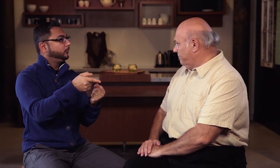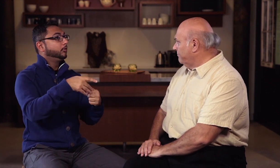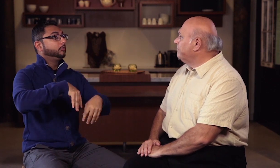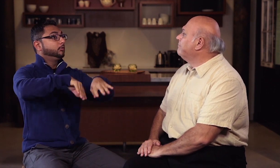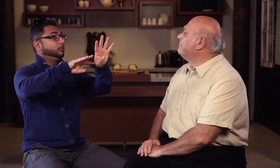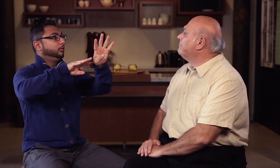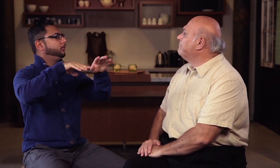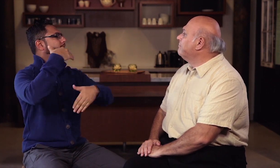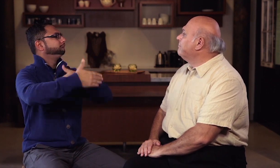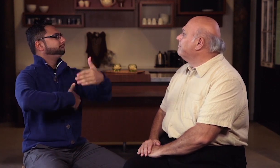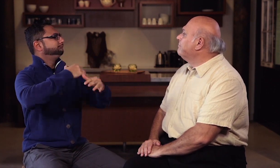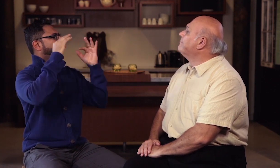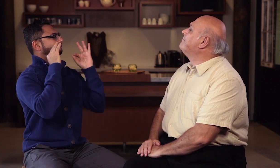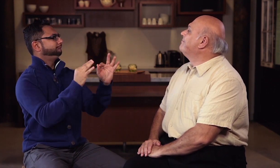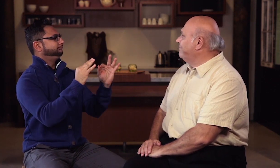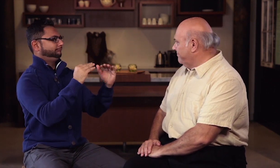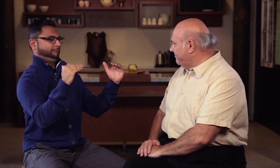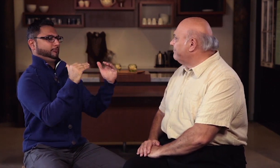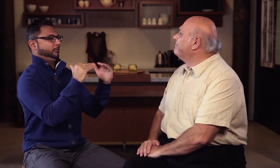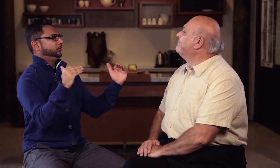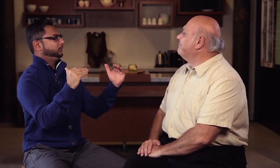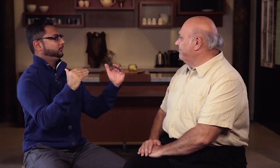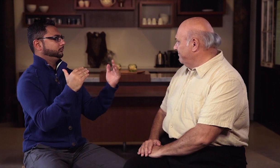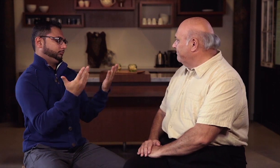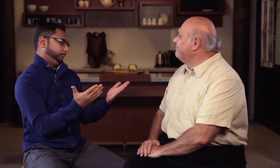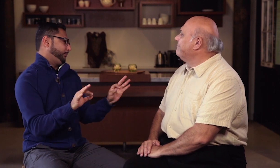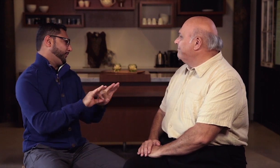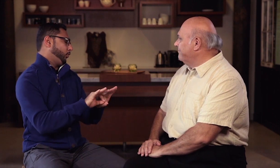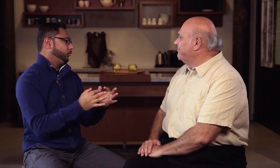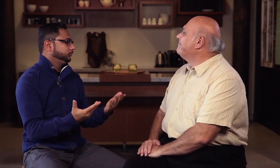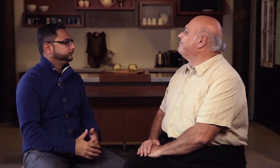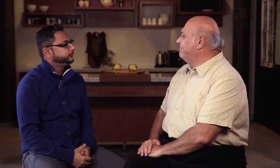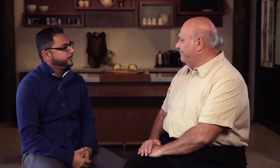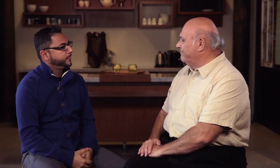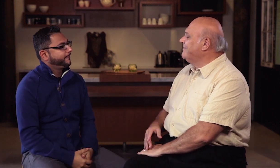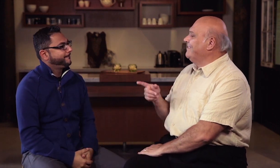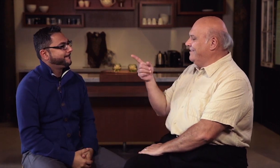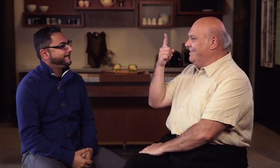Leaders so they can guide them and be productive. We need both, so it is important.